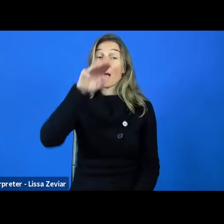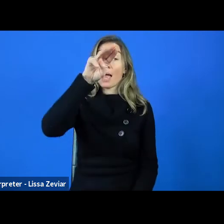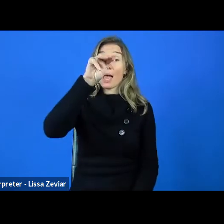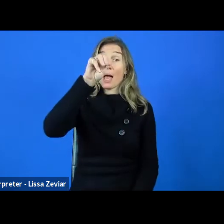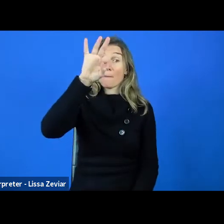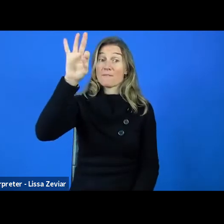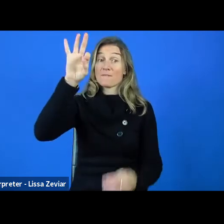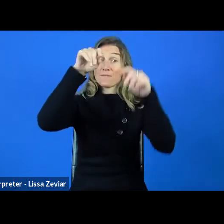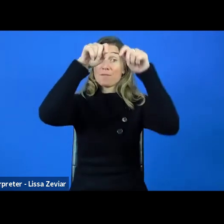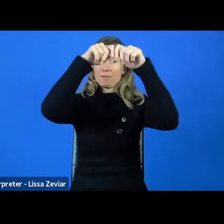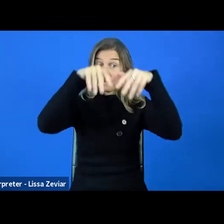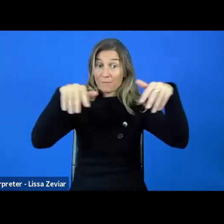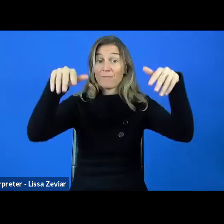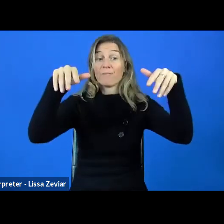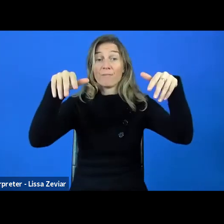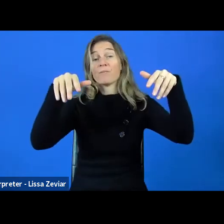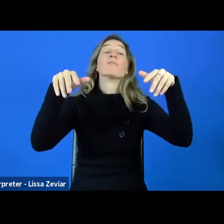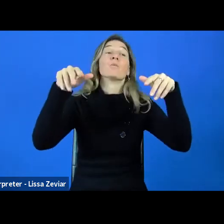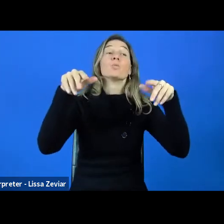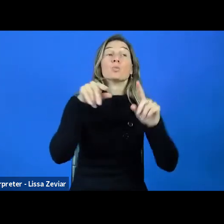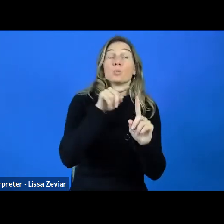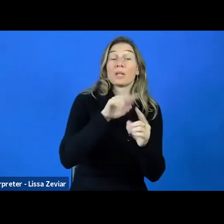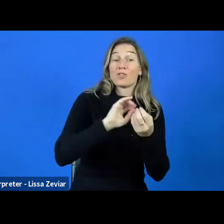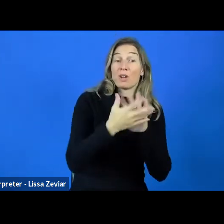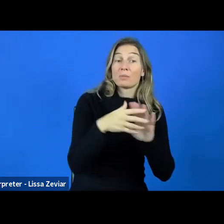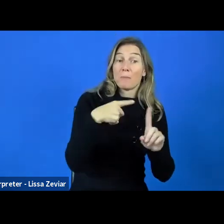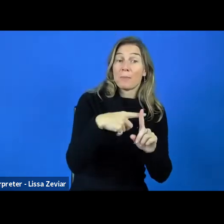last programme of Erasmus itself, inclusion is the main priority.